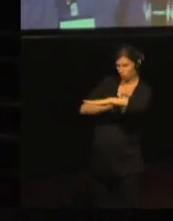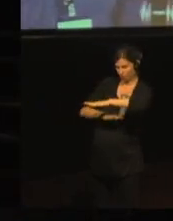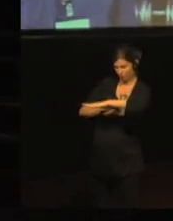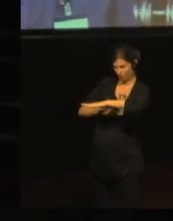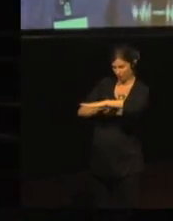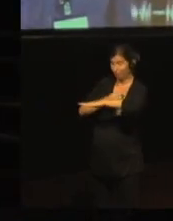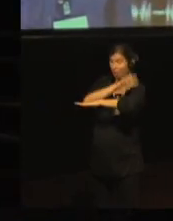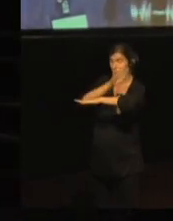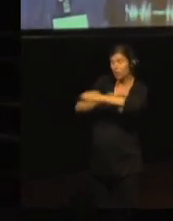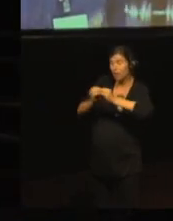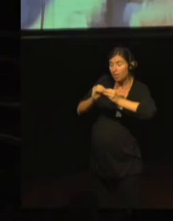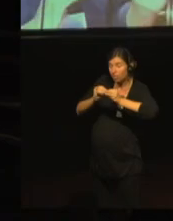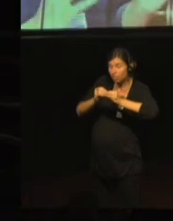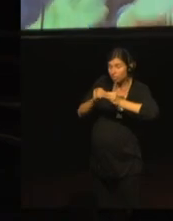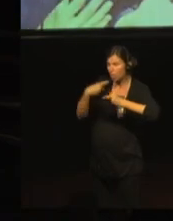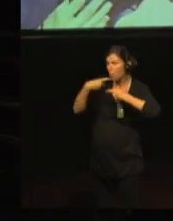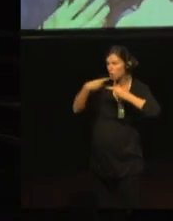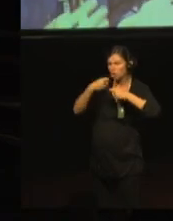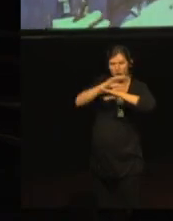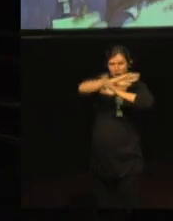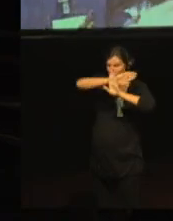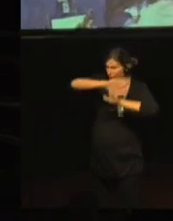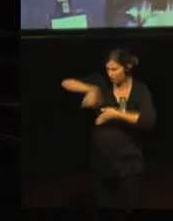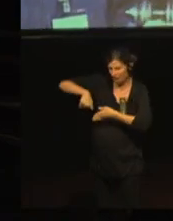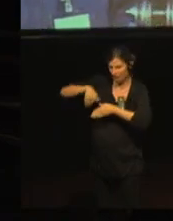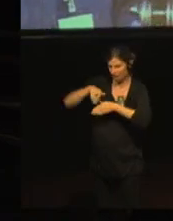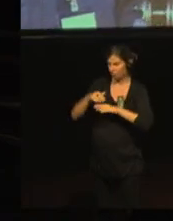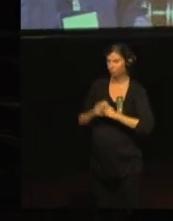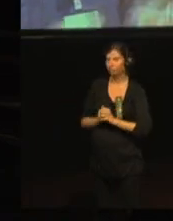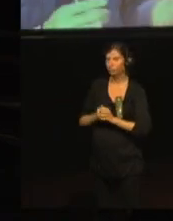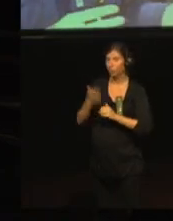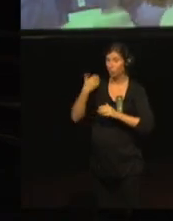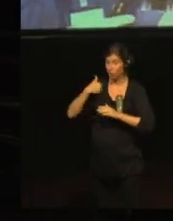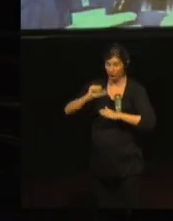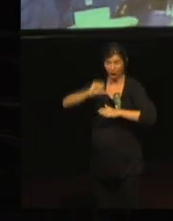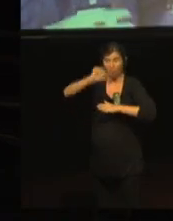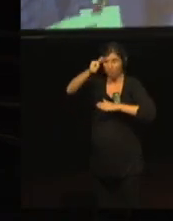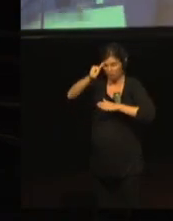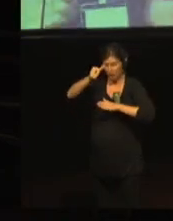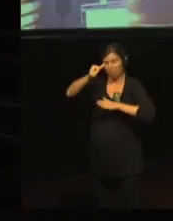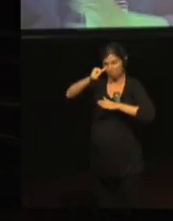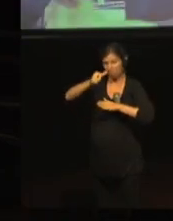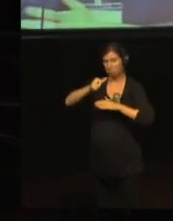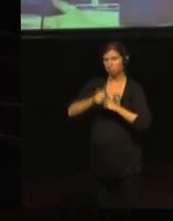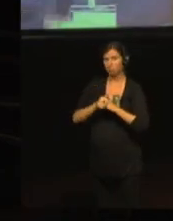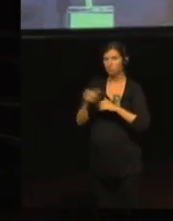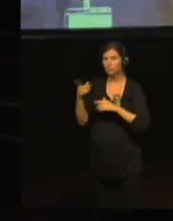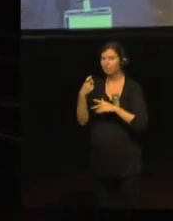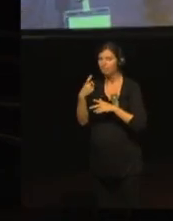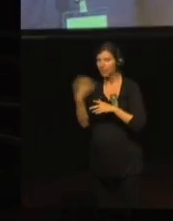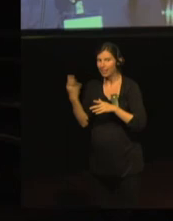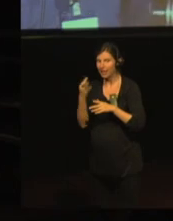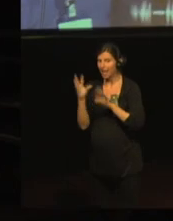After we approved the questionnaire, we only had to agree on the deadlines of this data collection process.